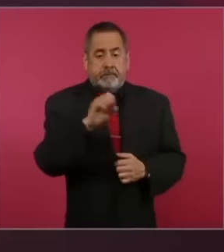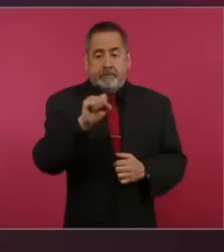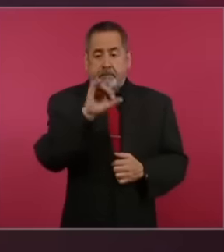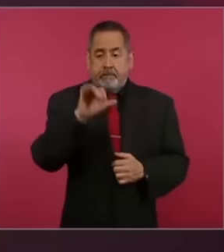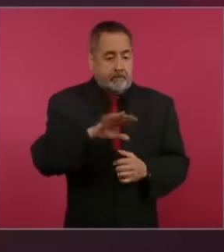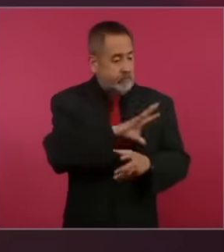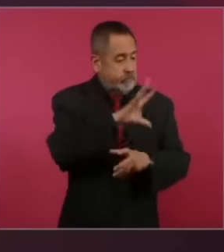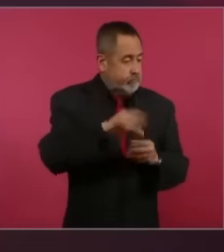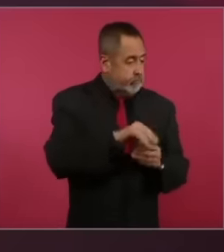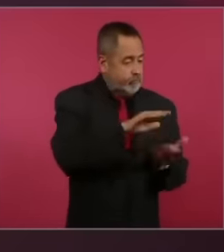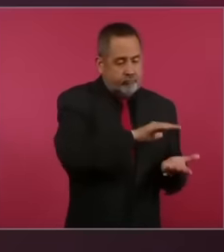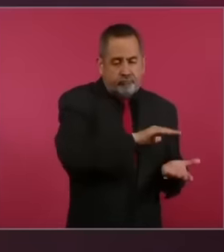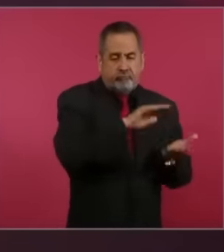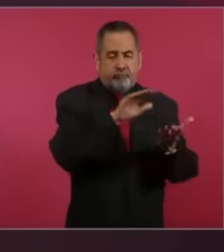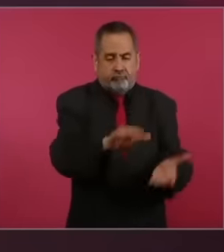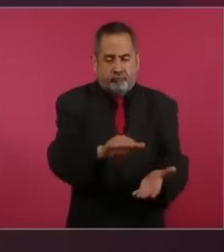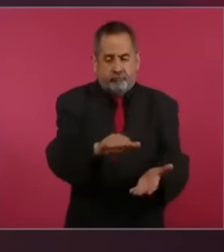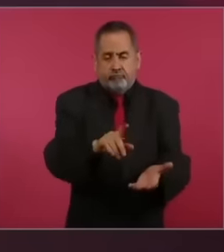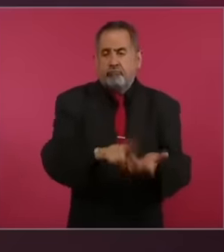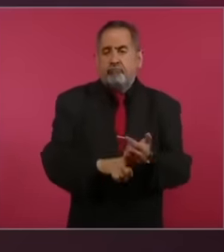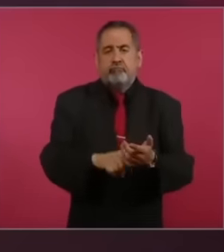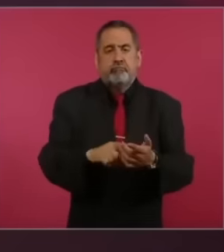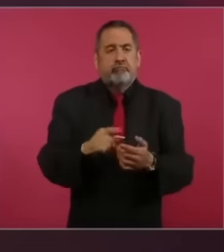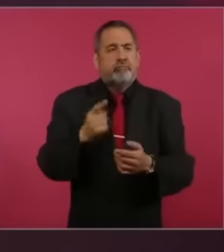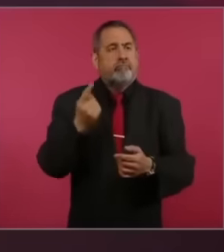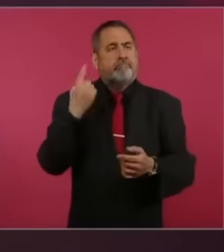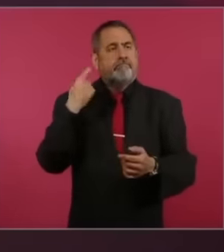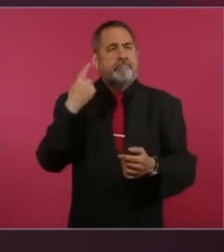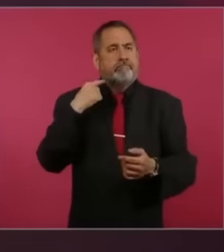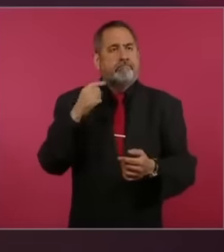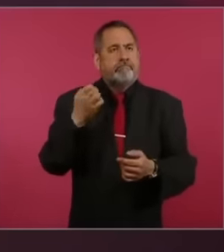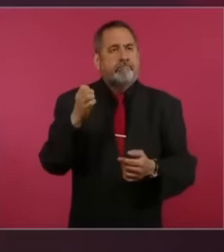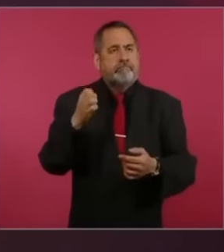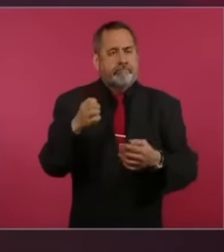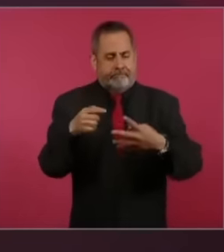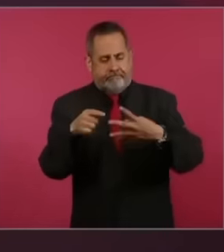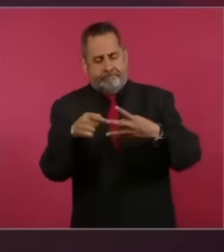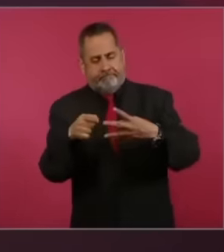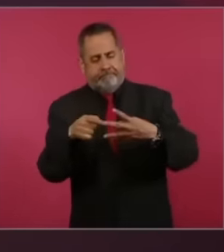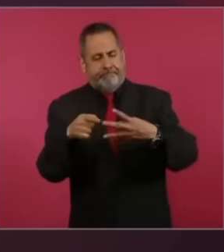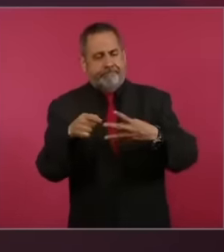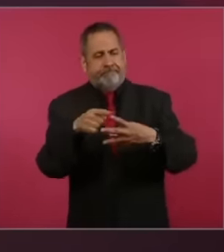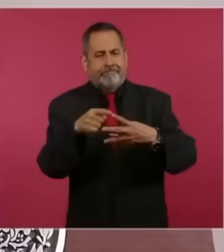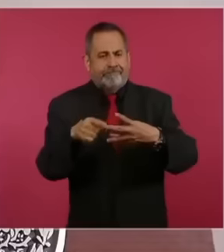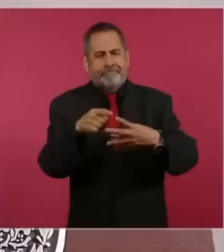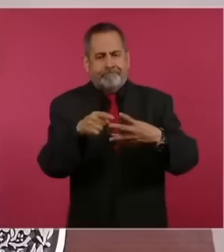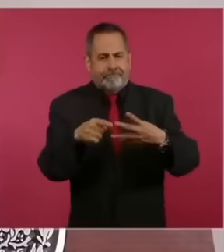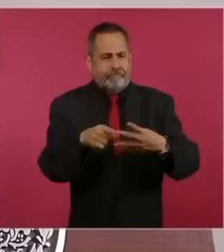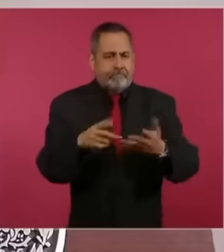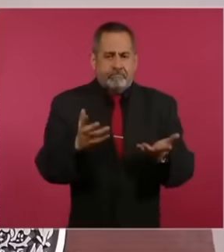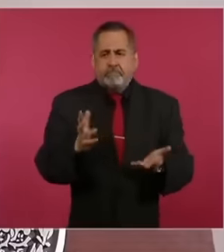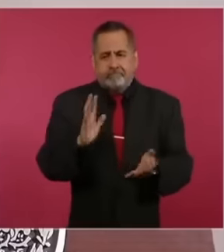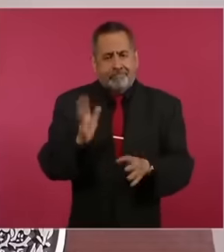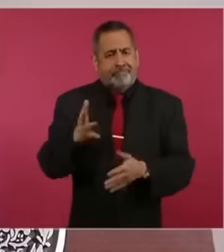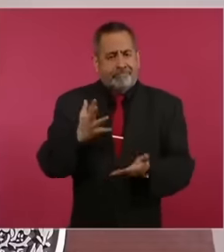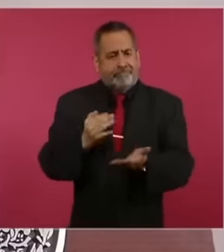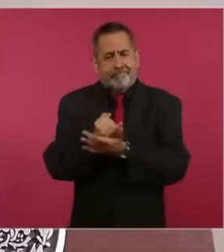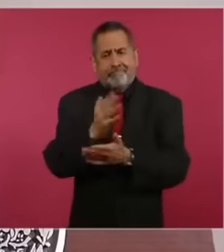no later than the first half of January of this year we could already have a definitive resolutions by these members within these 120 within a